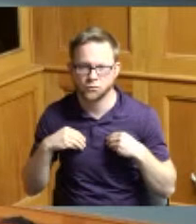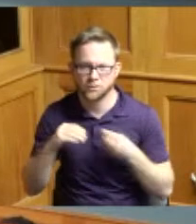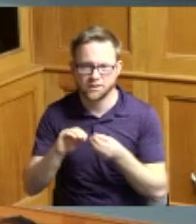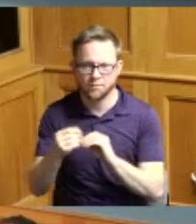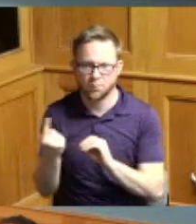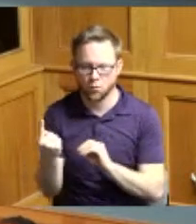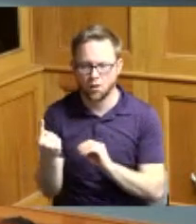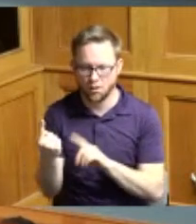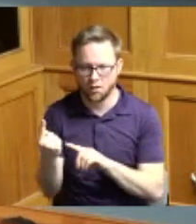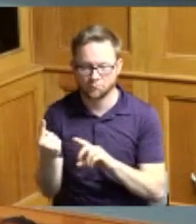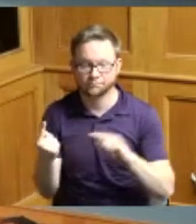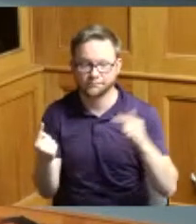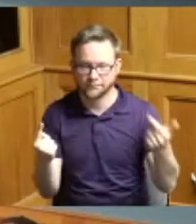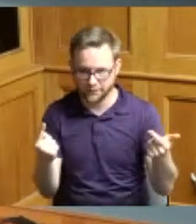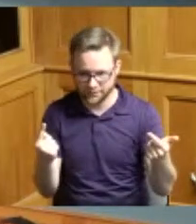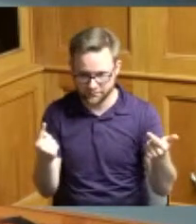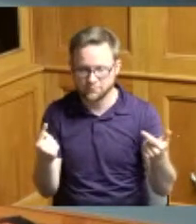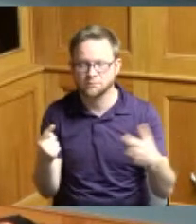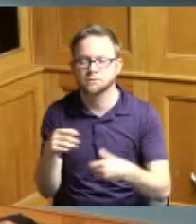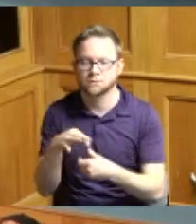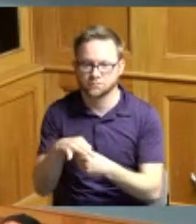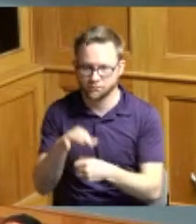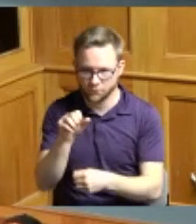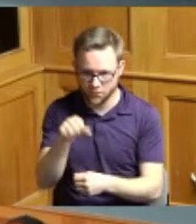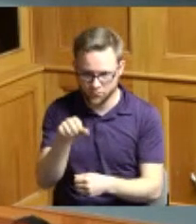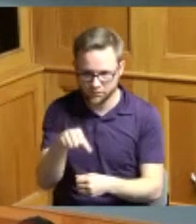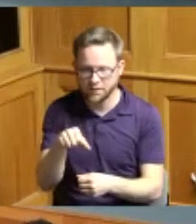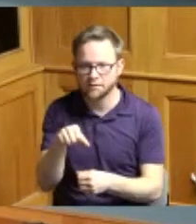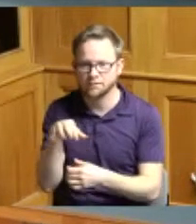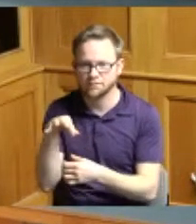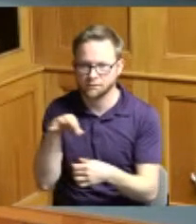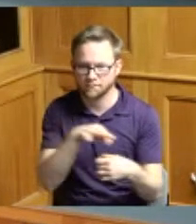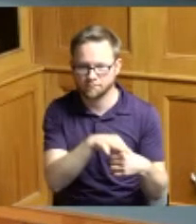second Commissioner Summerow Dumas yes Commissioner Reece yeah Commissioner Driehaus yes